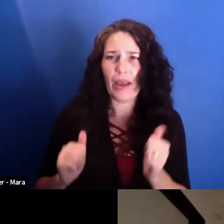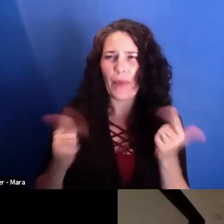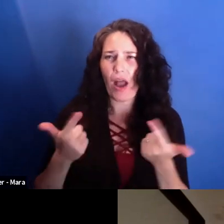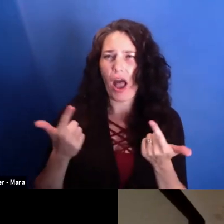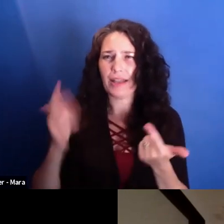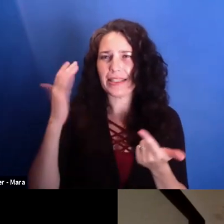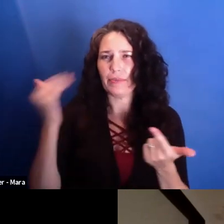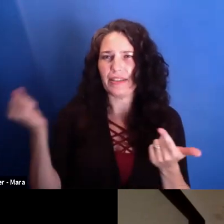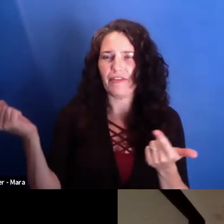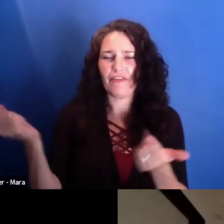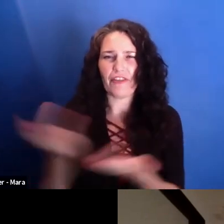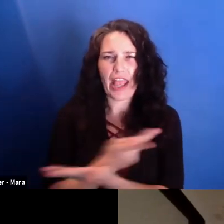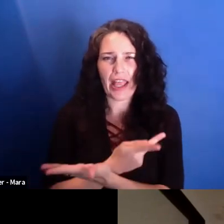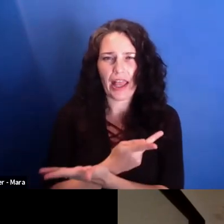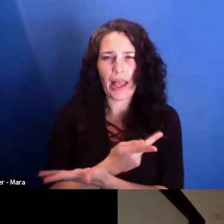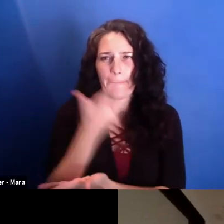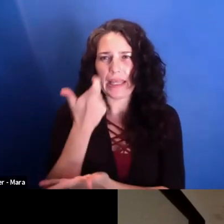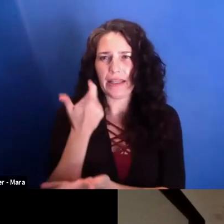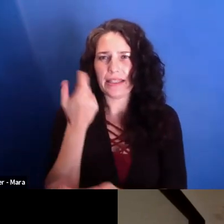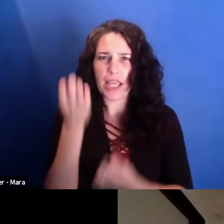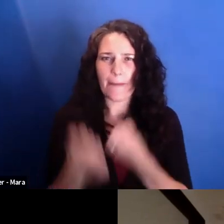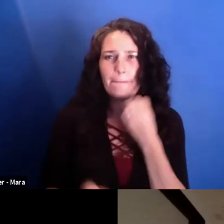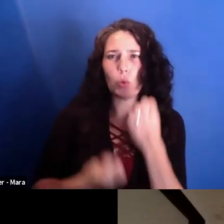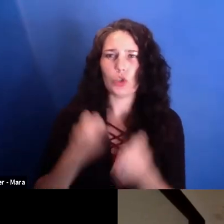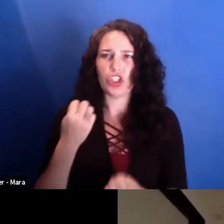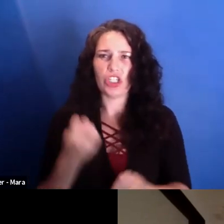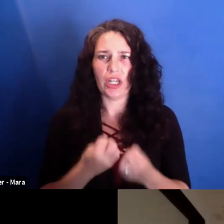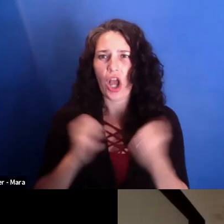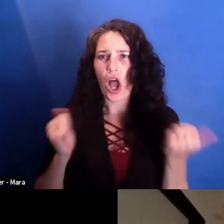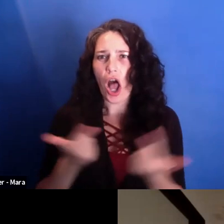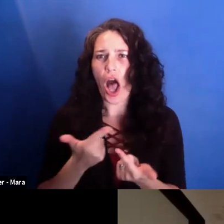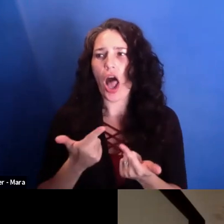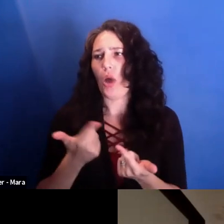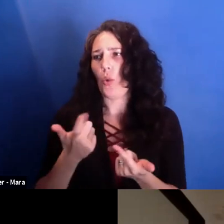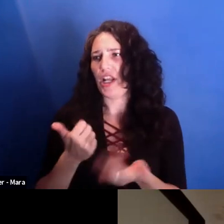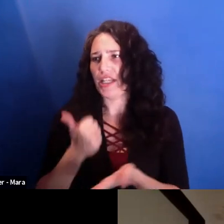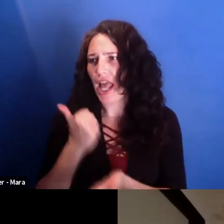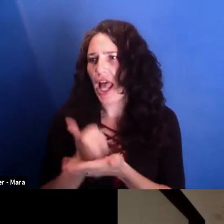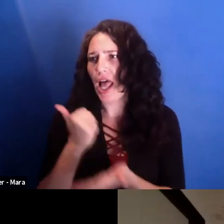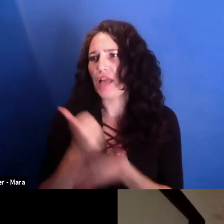that everybody wanted to help. Everybody wanted it to be good. So that's the moment.